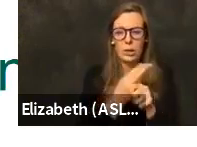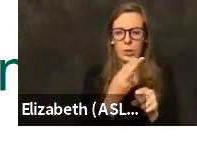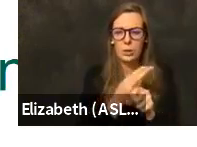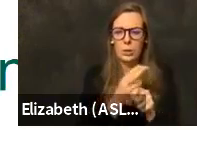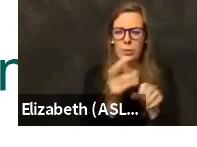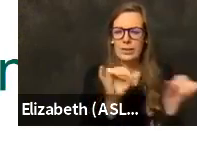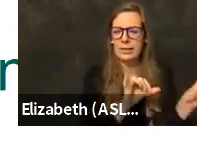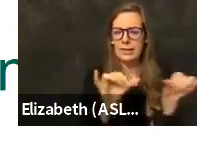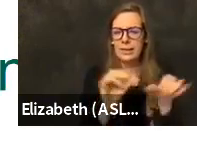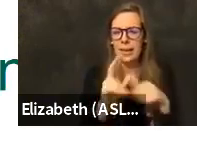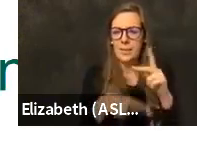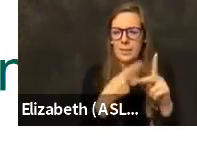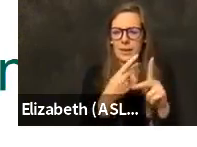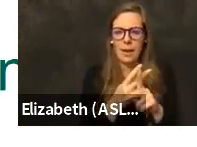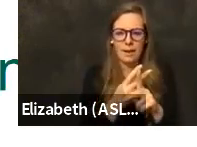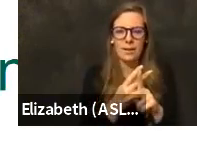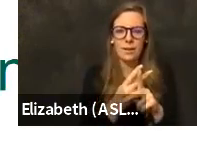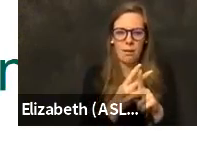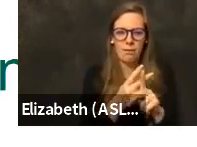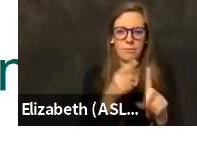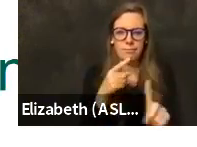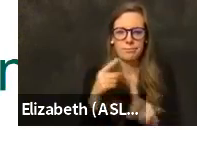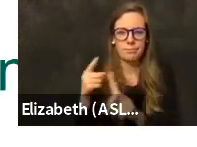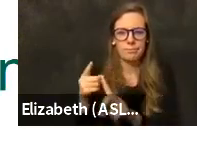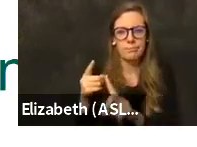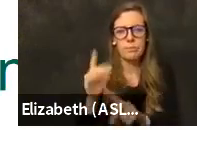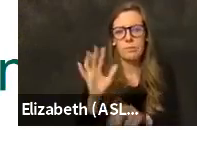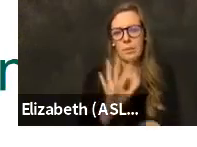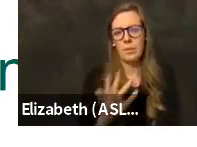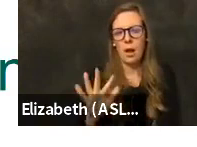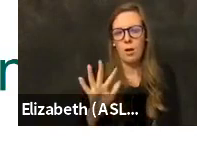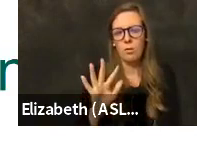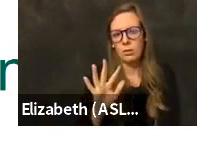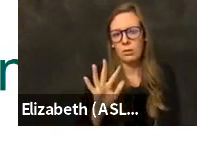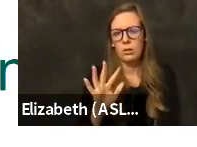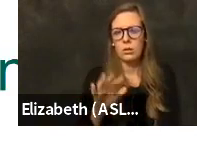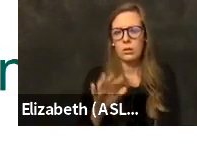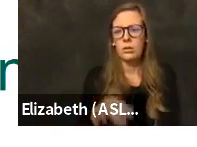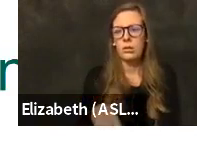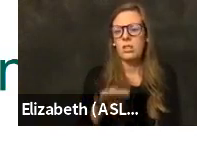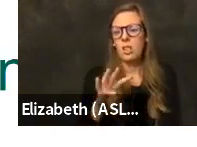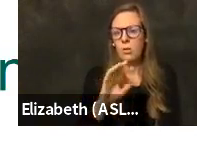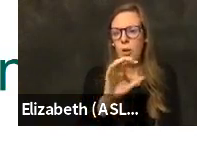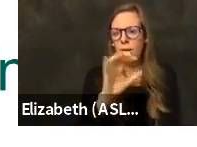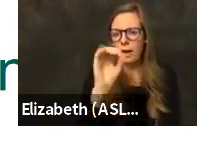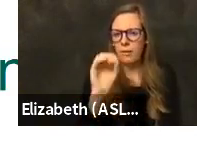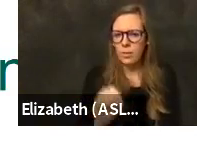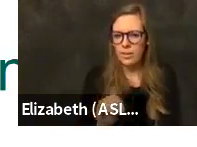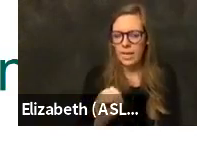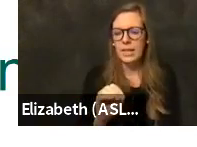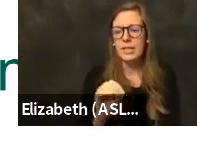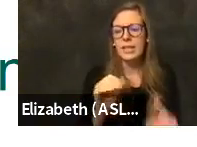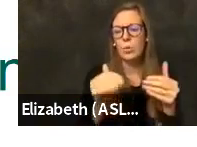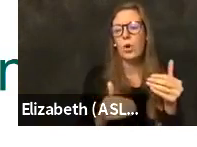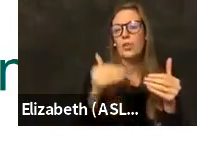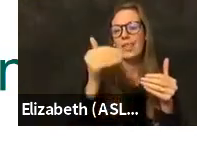Once we get to about thirty five to 40 percent of the over 70 year olds, then we plan to go to the over sixty five year olds.